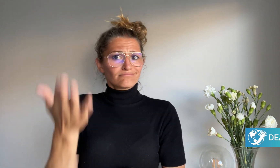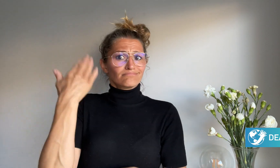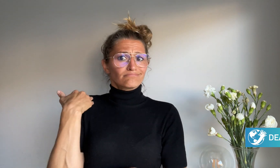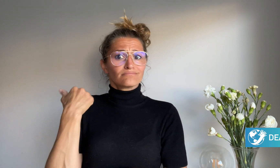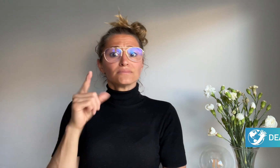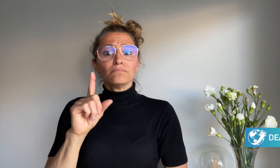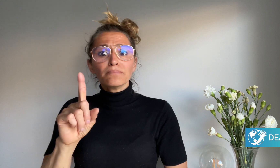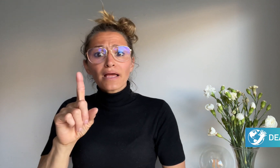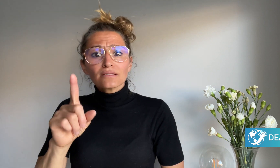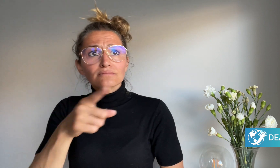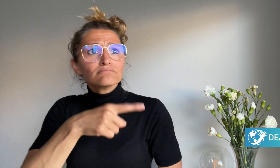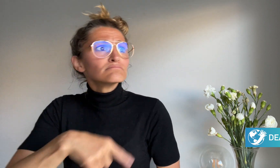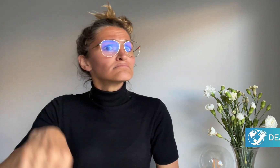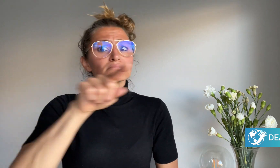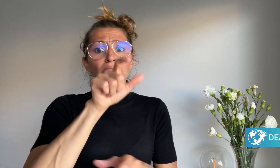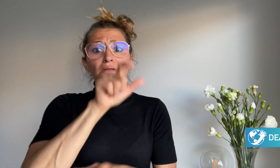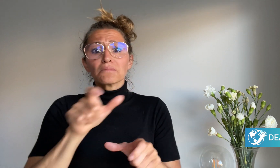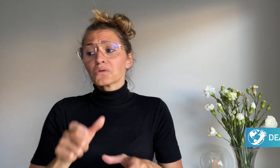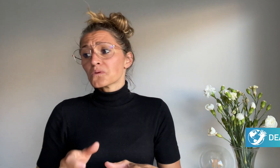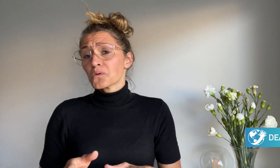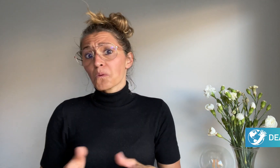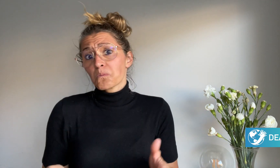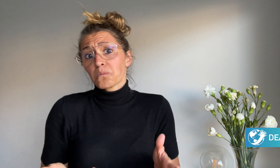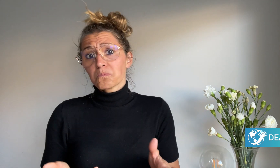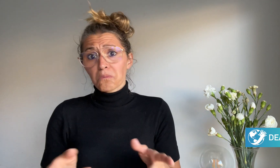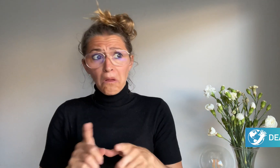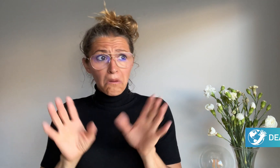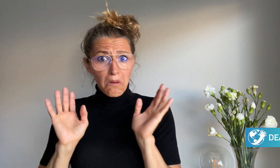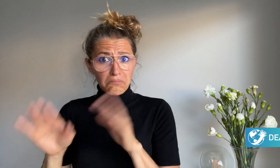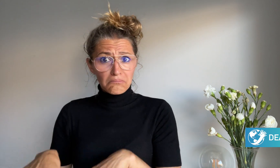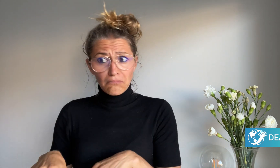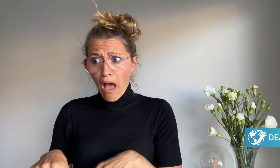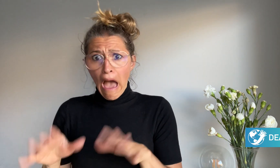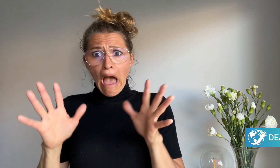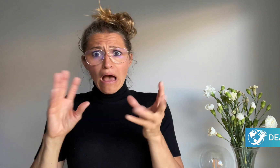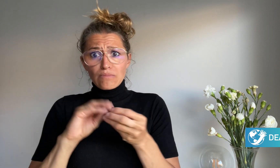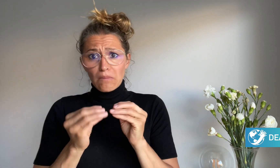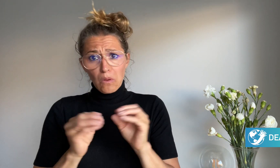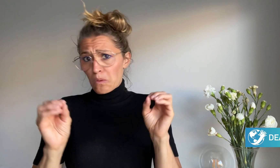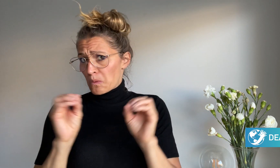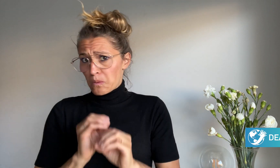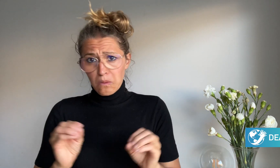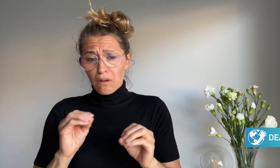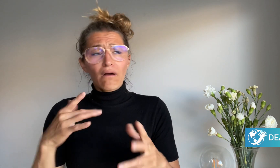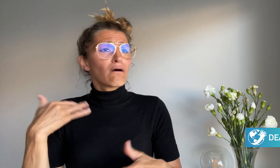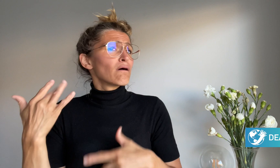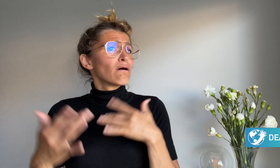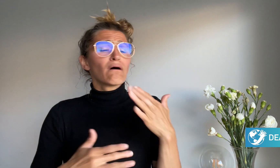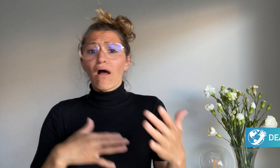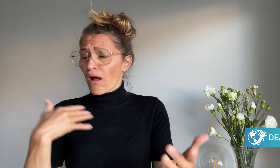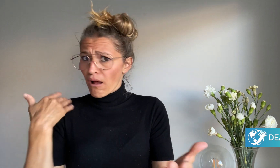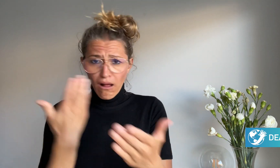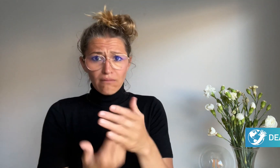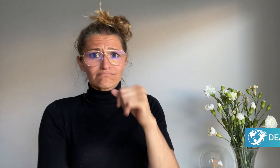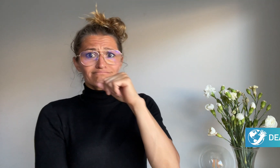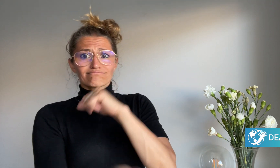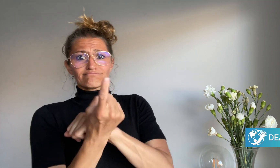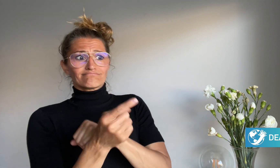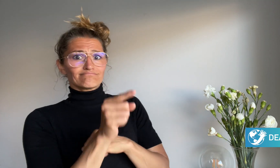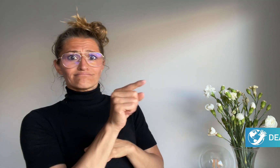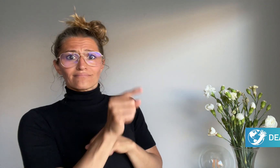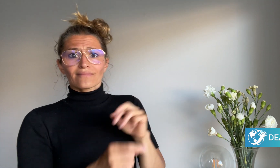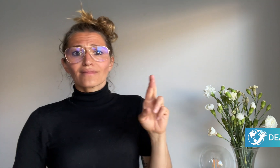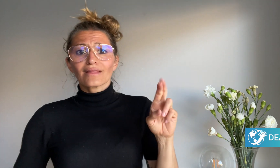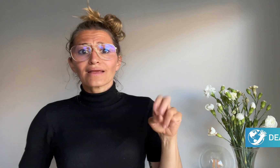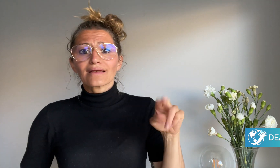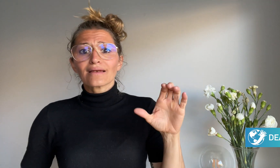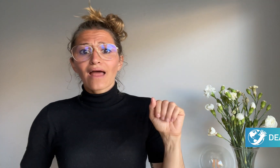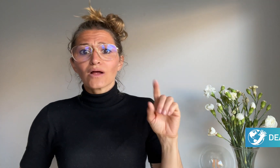cared about it until Renca Dunn posted about it.